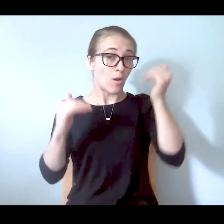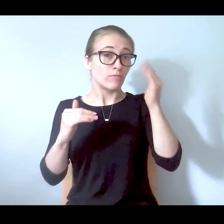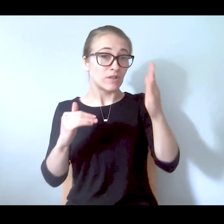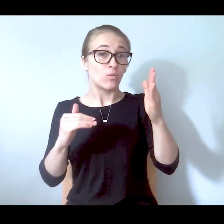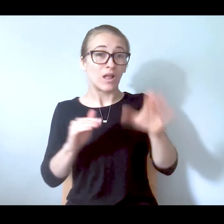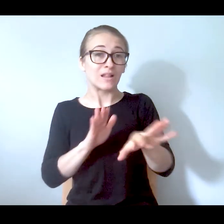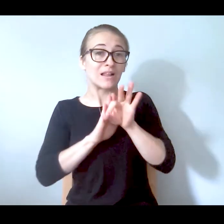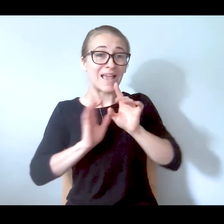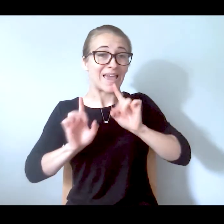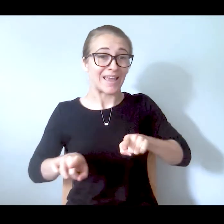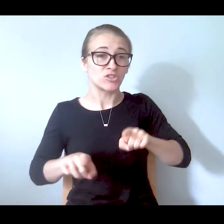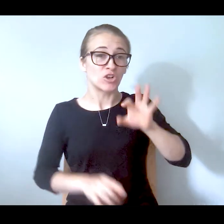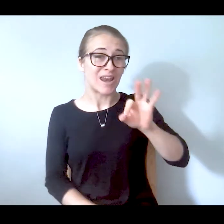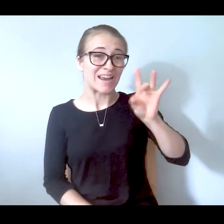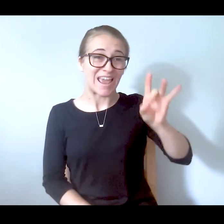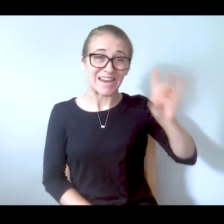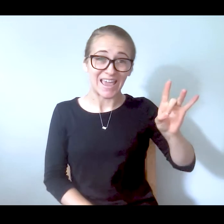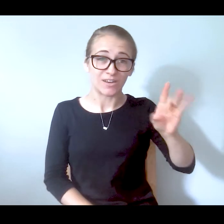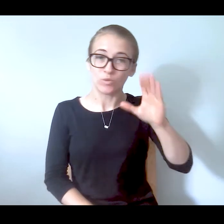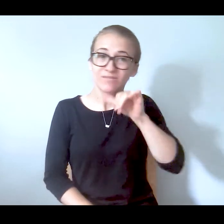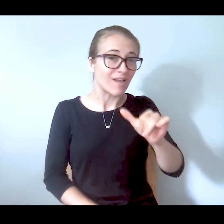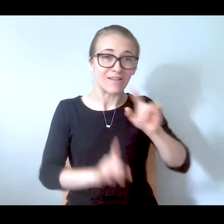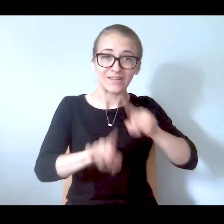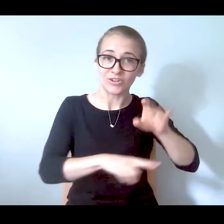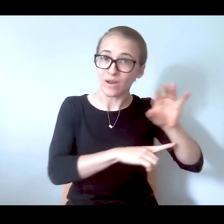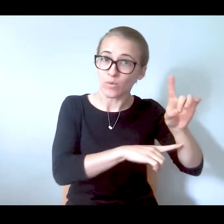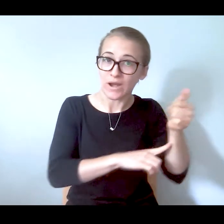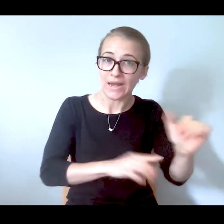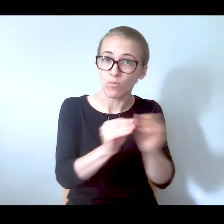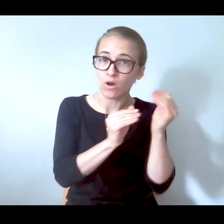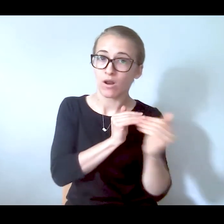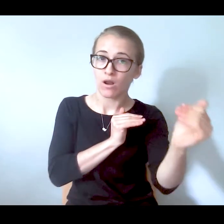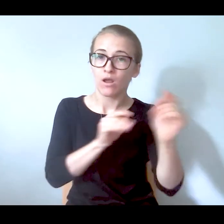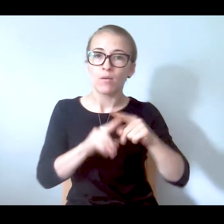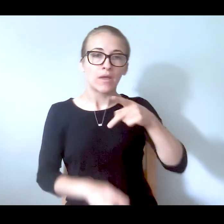up the 988 calls that won't be answered by 911